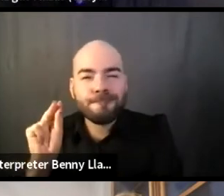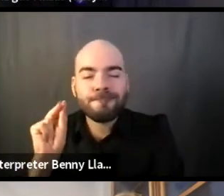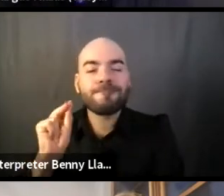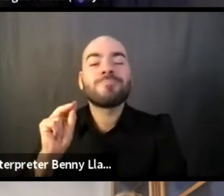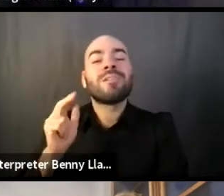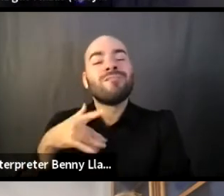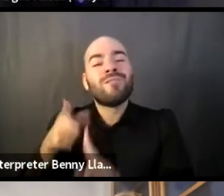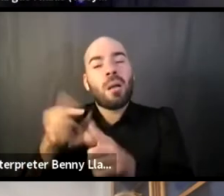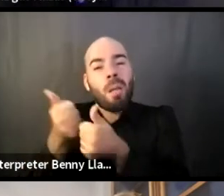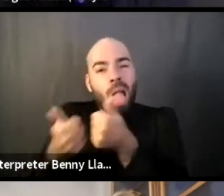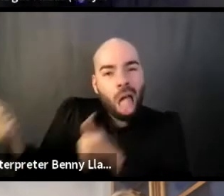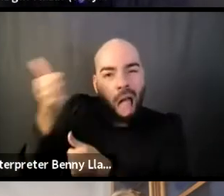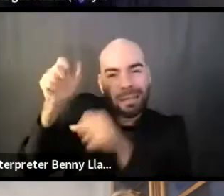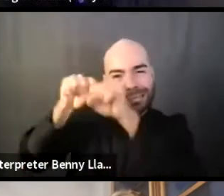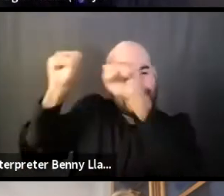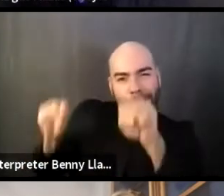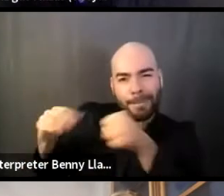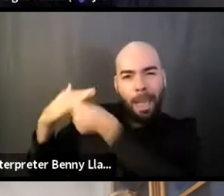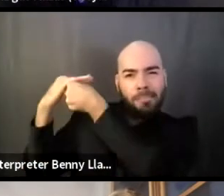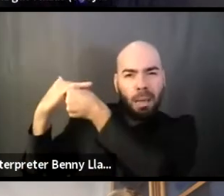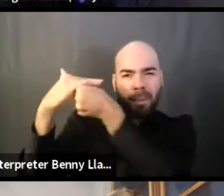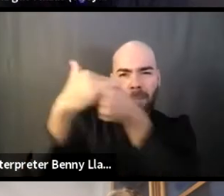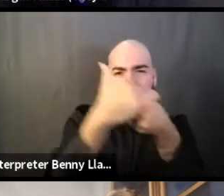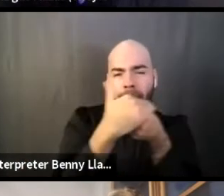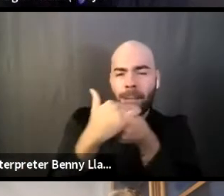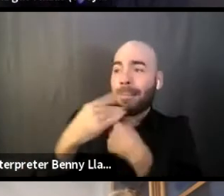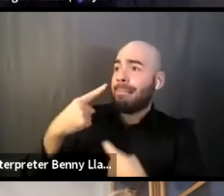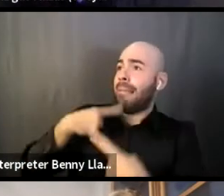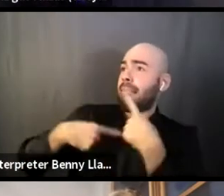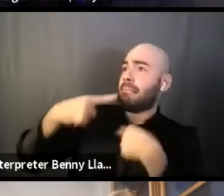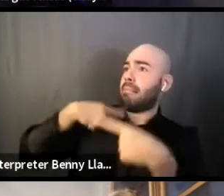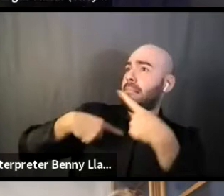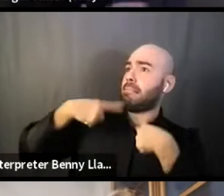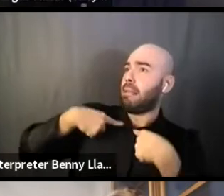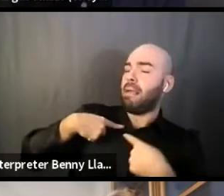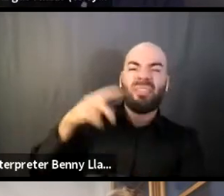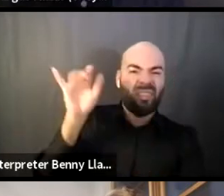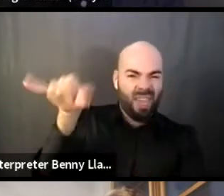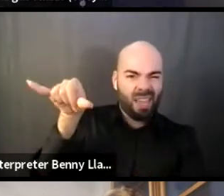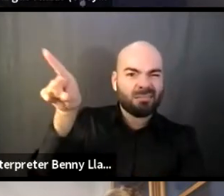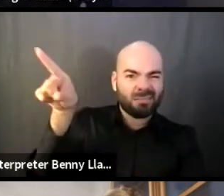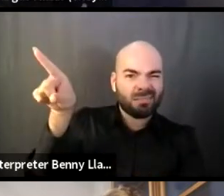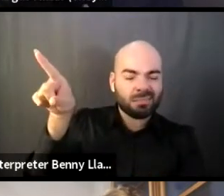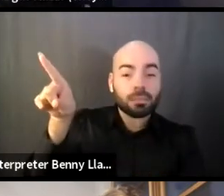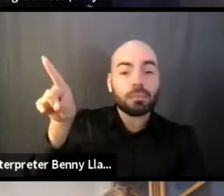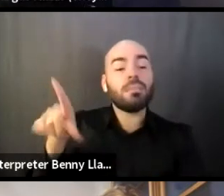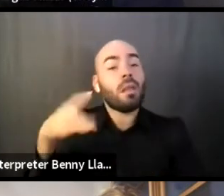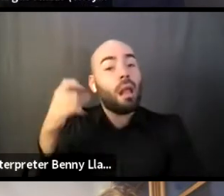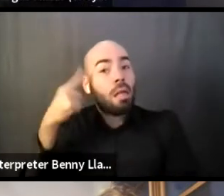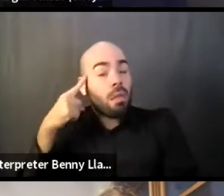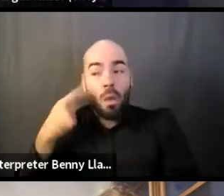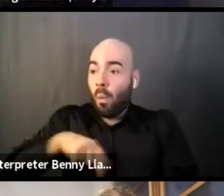by the systems at large, and so I think this work, the more collaborative we allow ourselves to become,